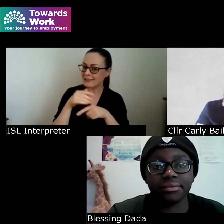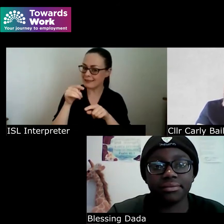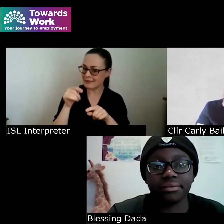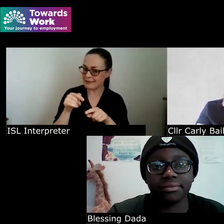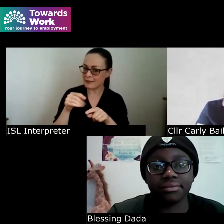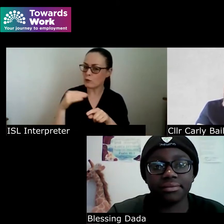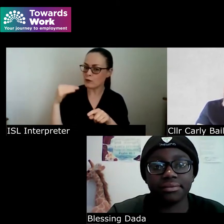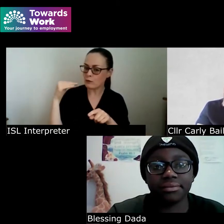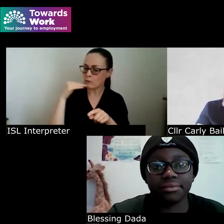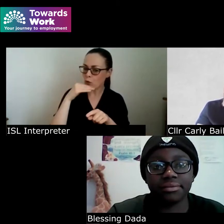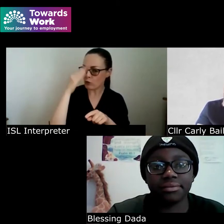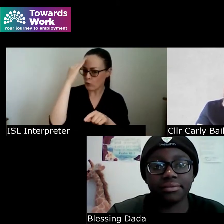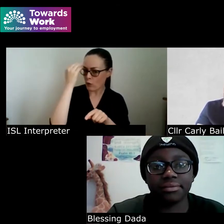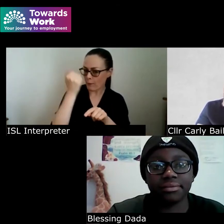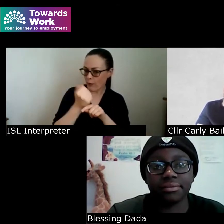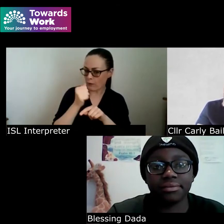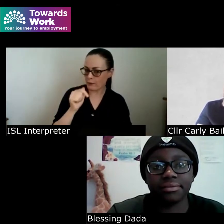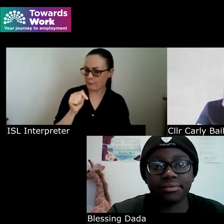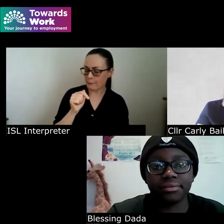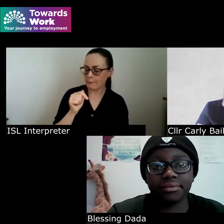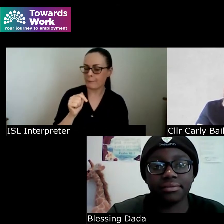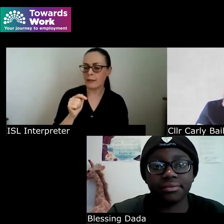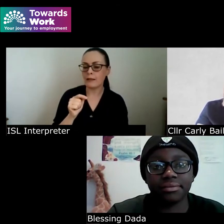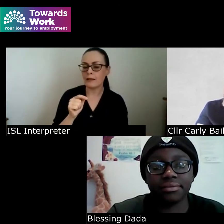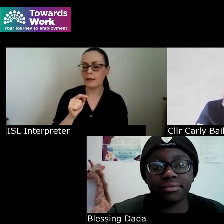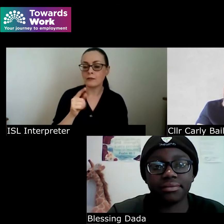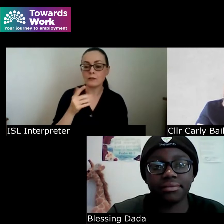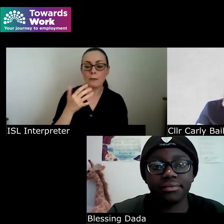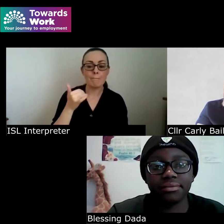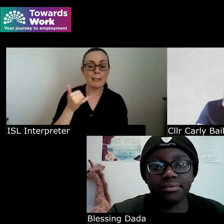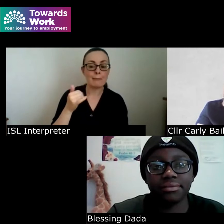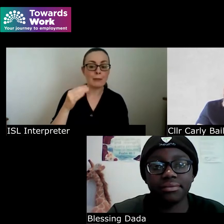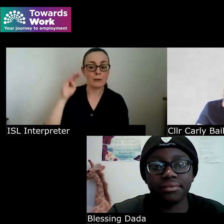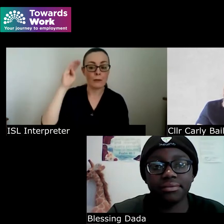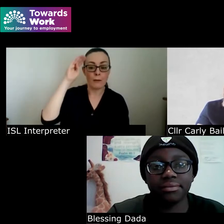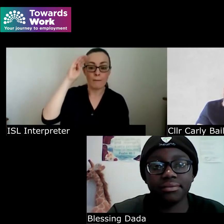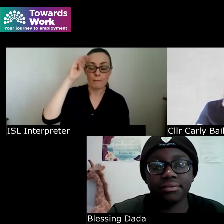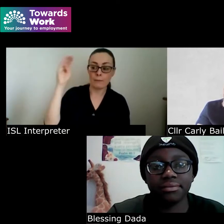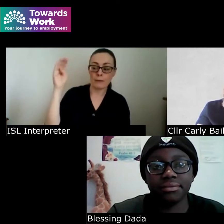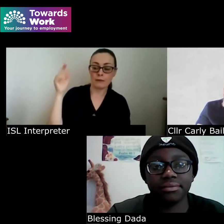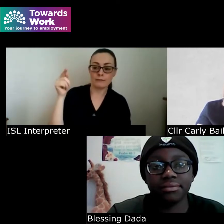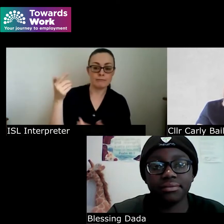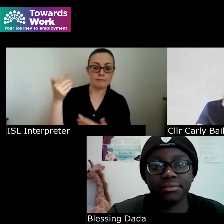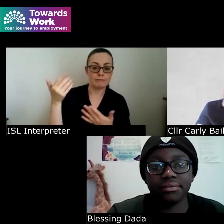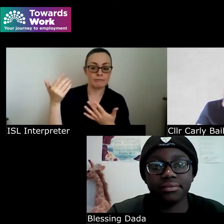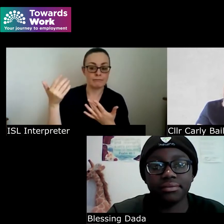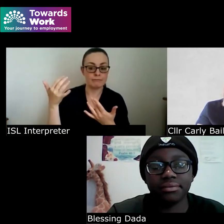that with your employees that they're more than likely you have employees in your business who